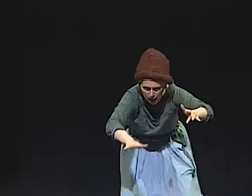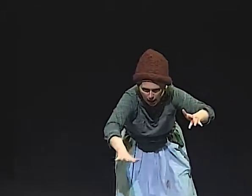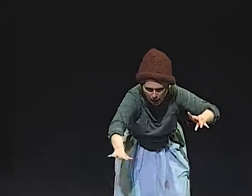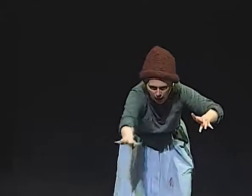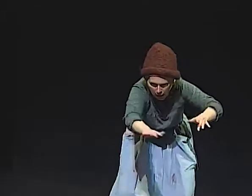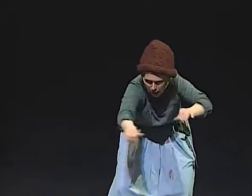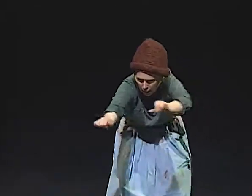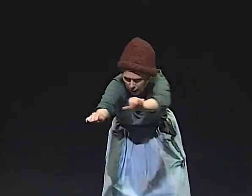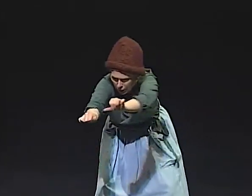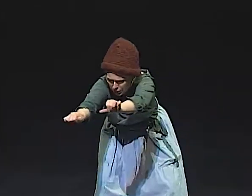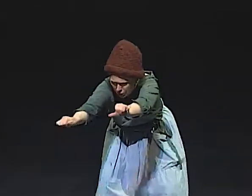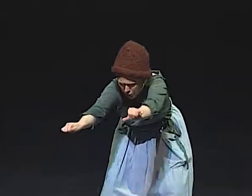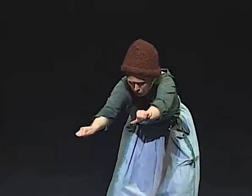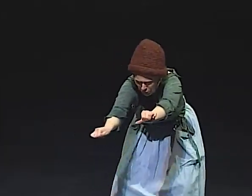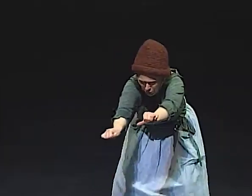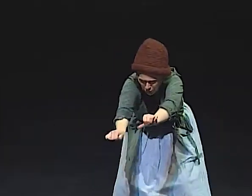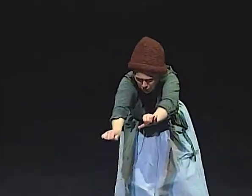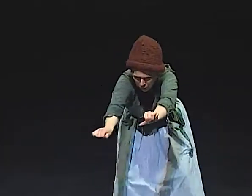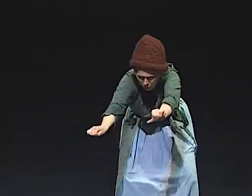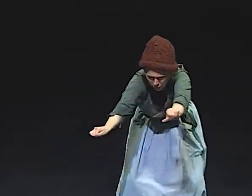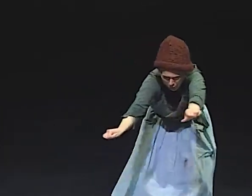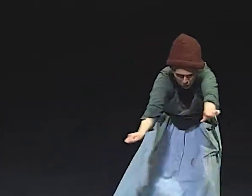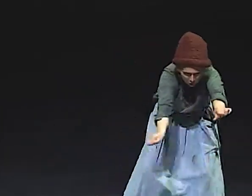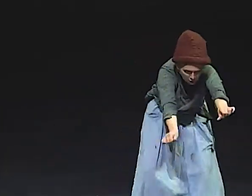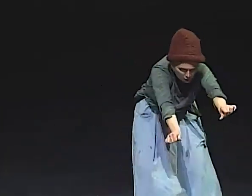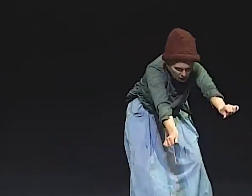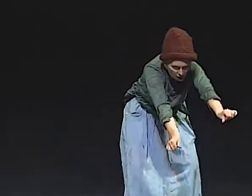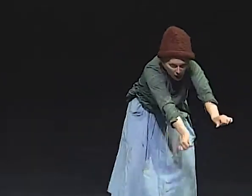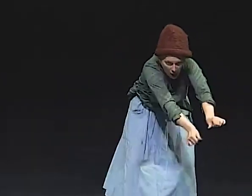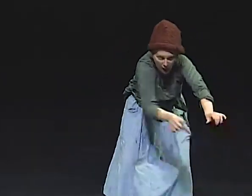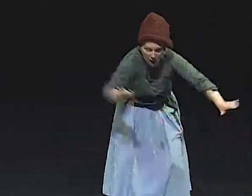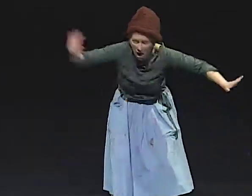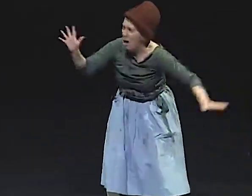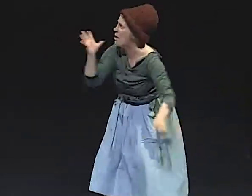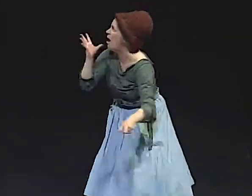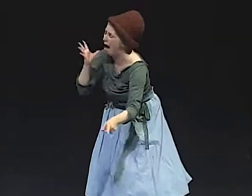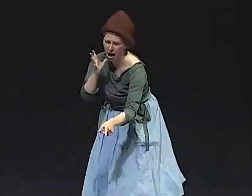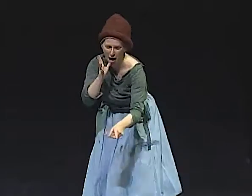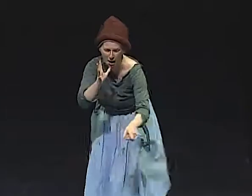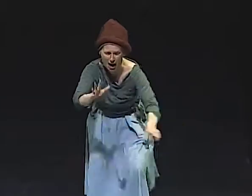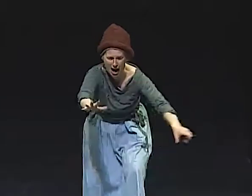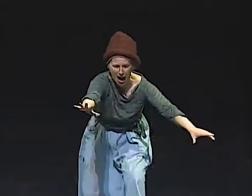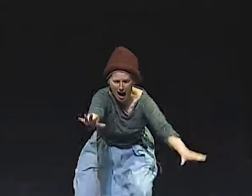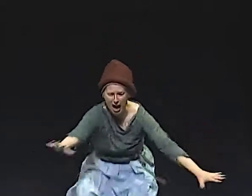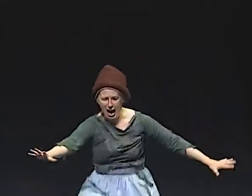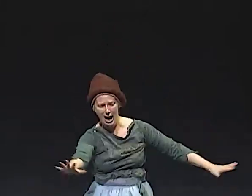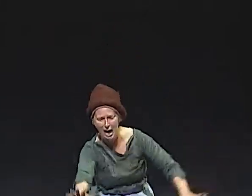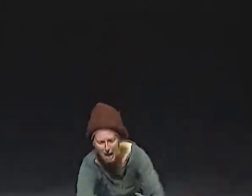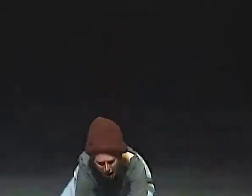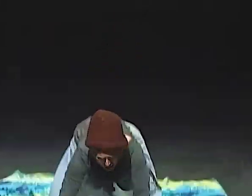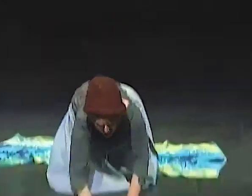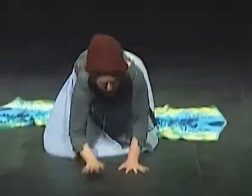AMONGST ALL THE BLACK ASHES, THERE WAS A LIGHTER OUTLINE OF A BODY. "THIS IS WHERE MOM WAS. YOU CAN SEE.